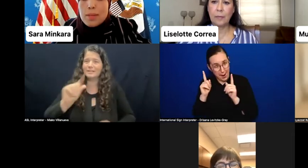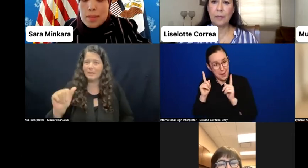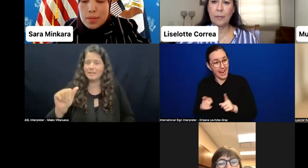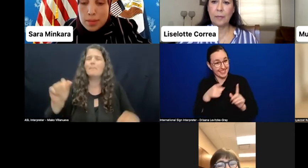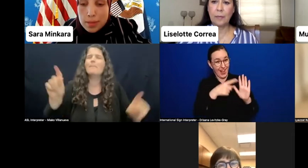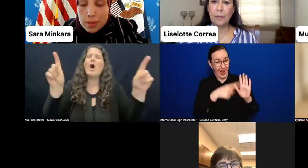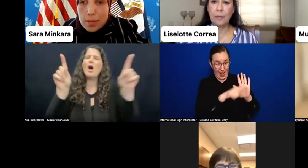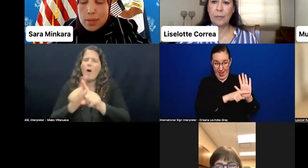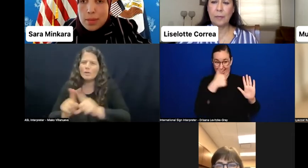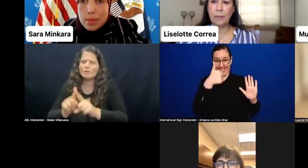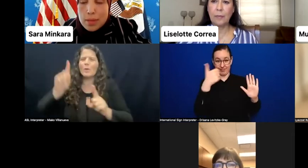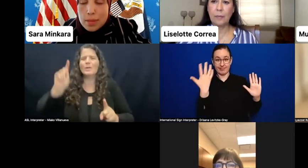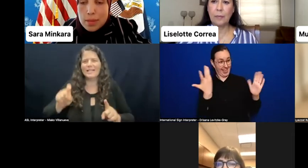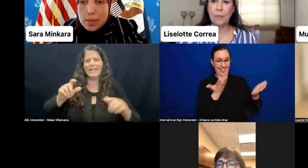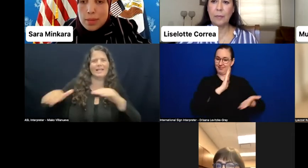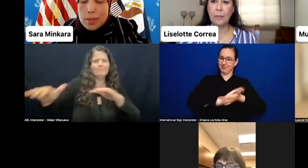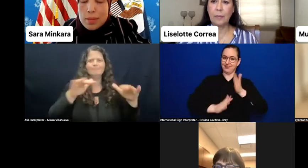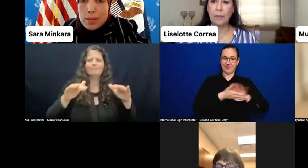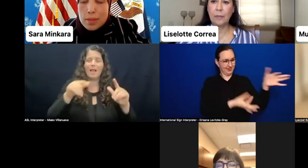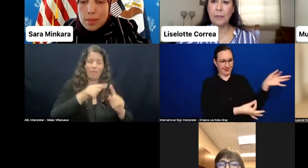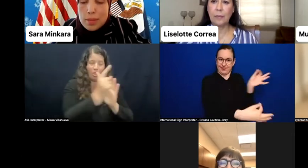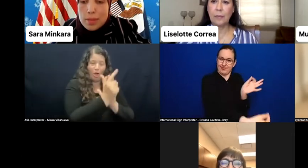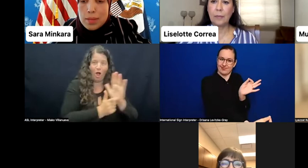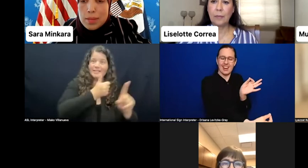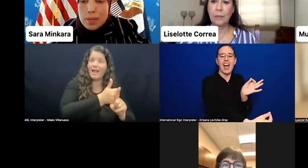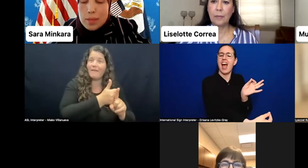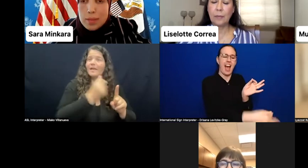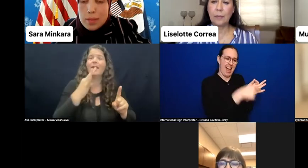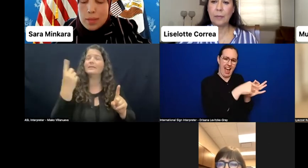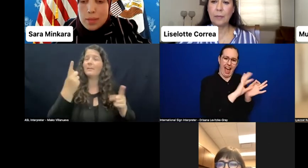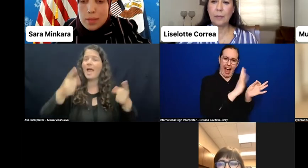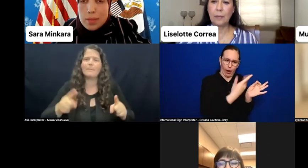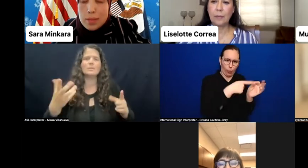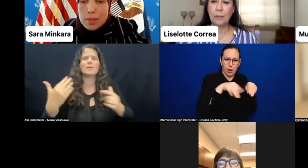the public needs to understand the laws, and government and non-governmental groups